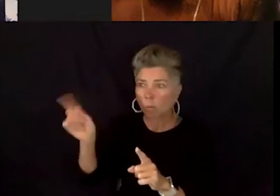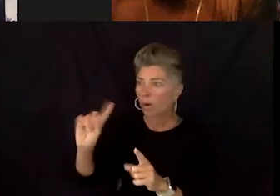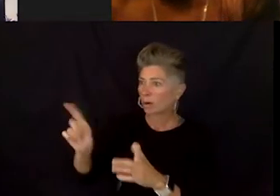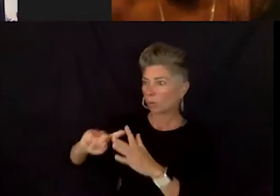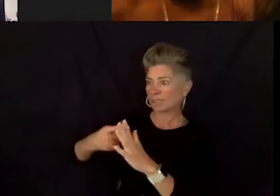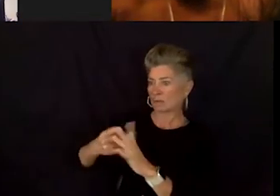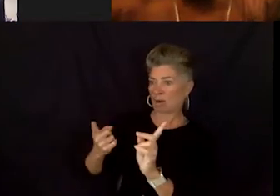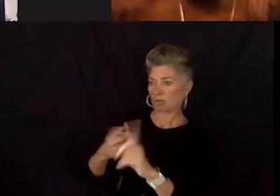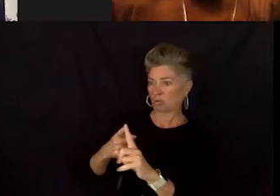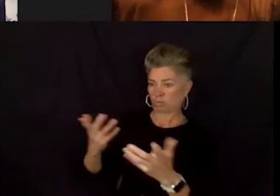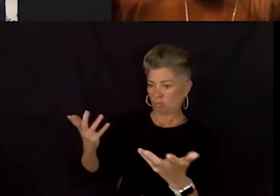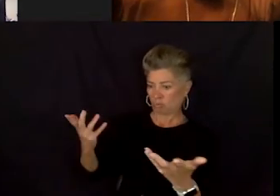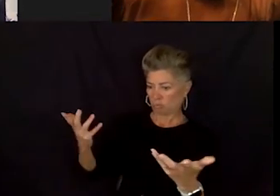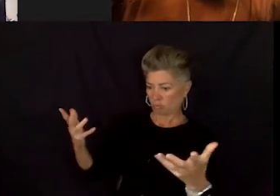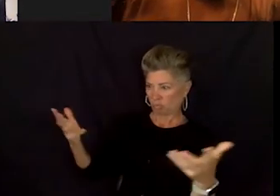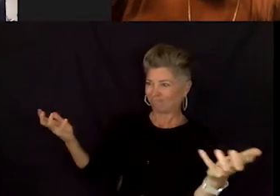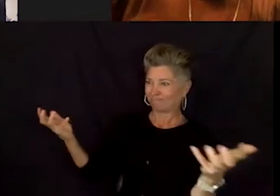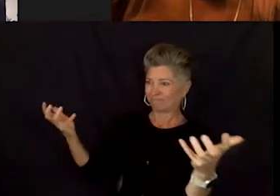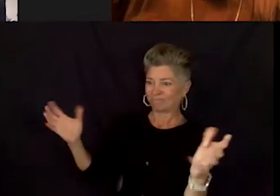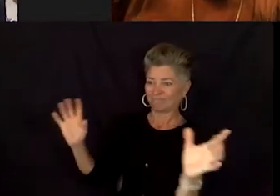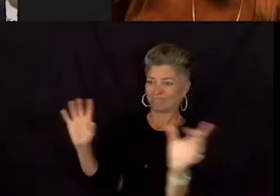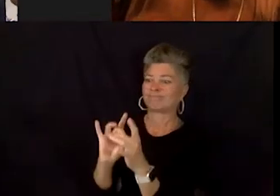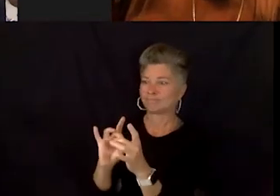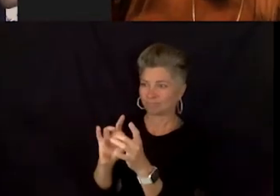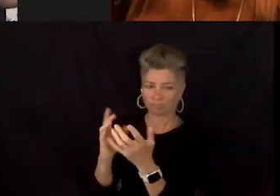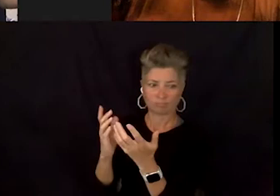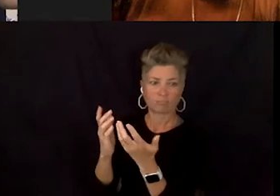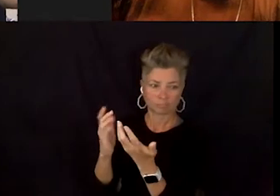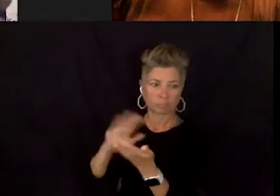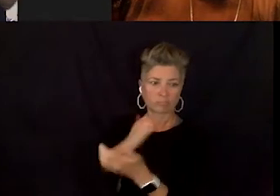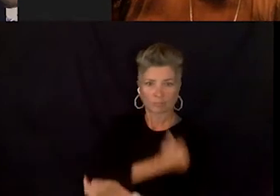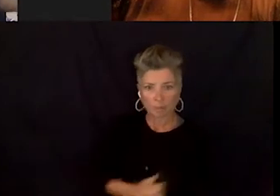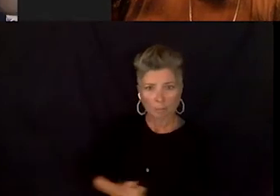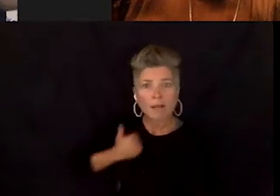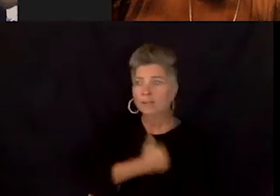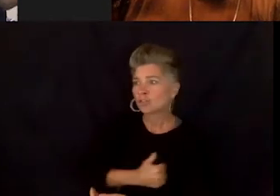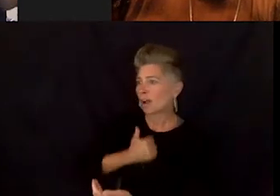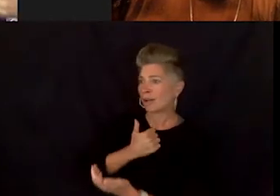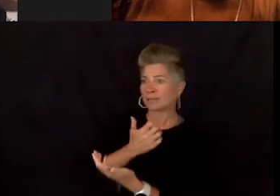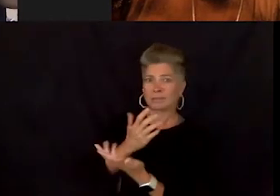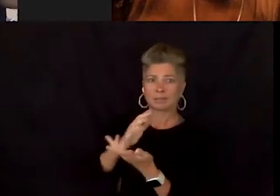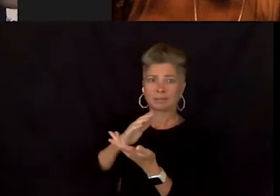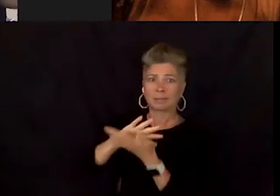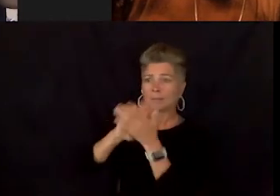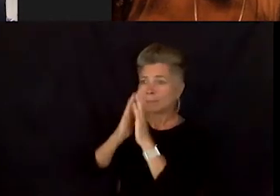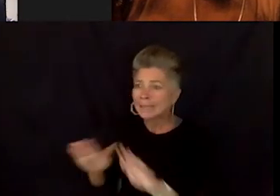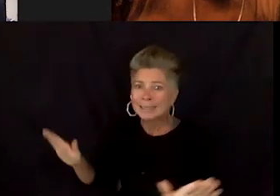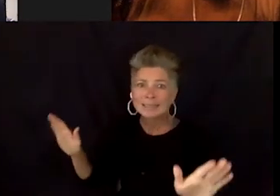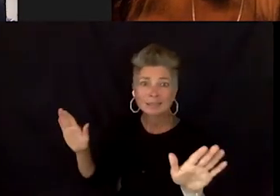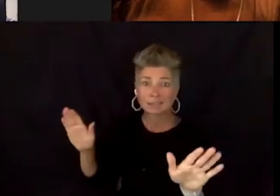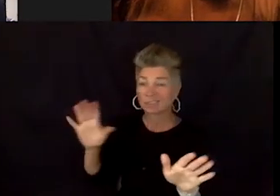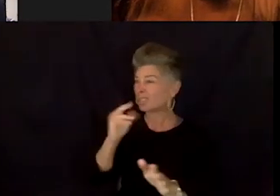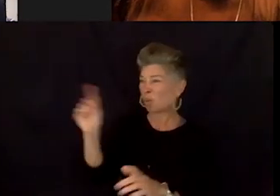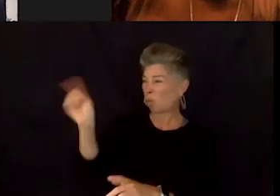Because that's one of the biggest things for a lot of people. We, we still haven't had any apologies for the,